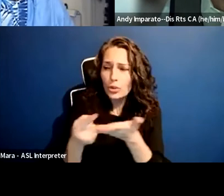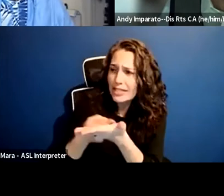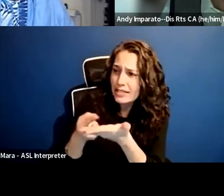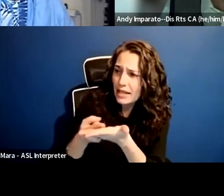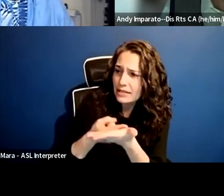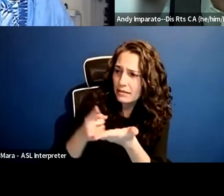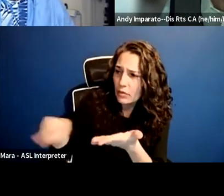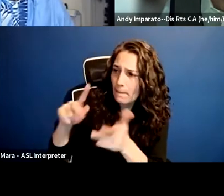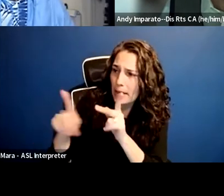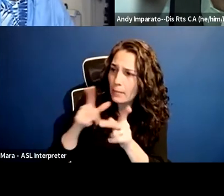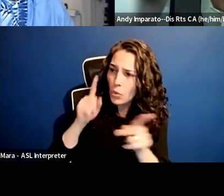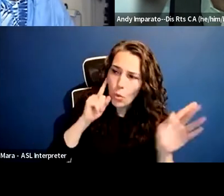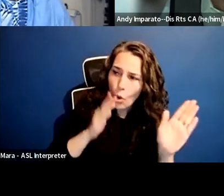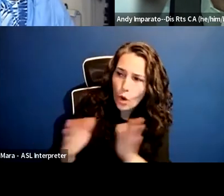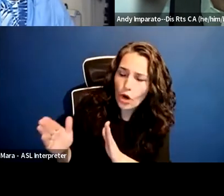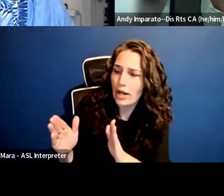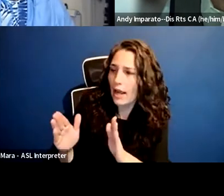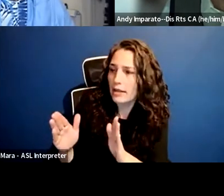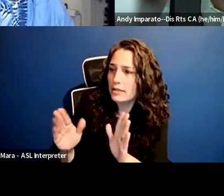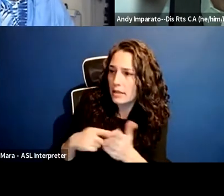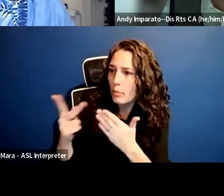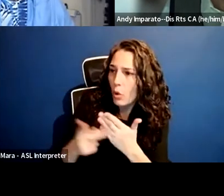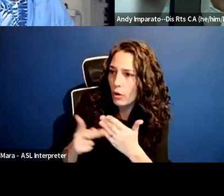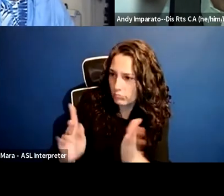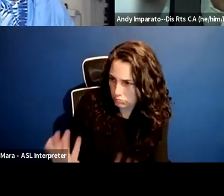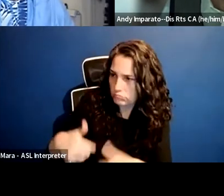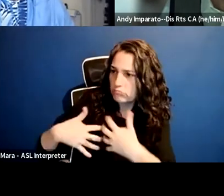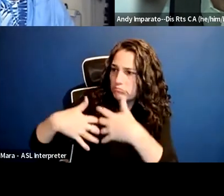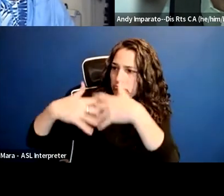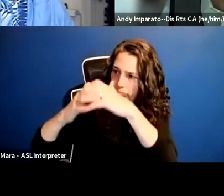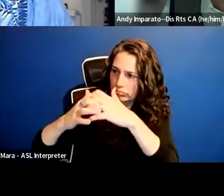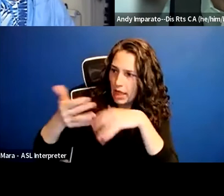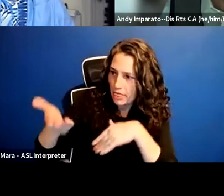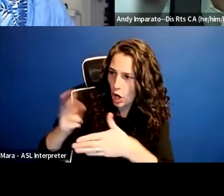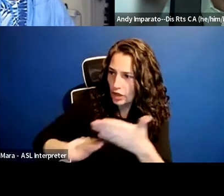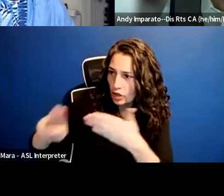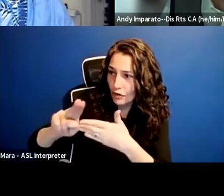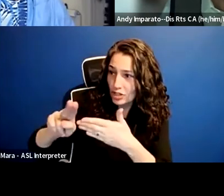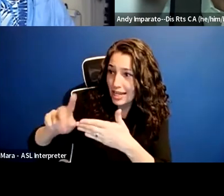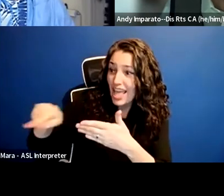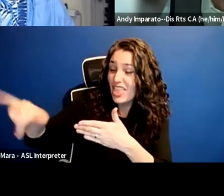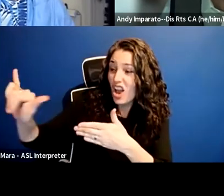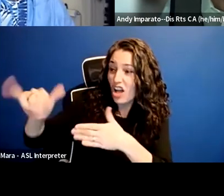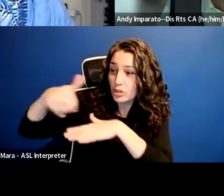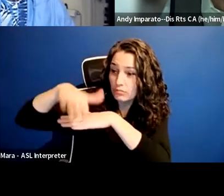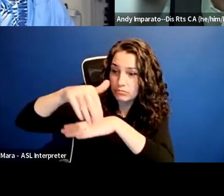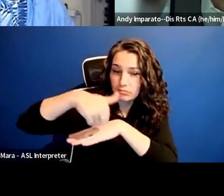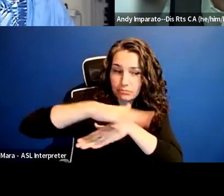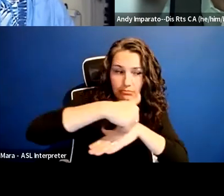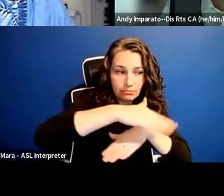and working with the university to build it, they started talking to other state university systems right in other states who had done this before.